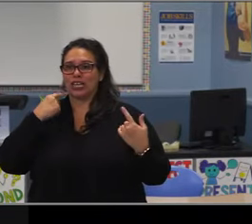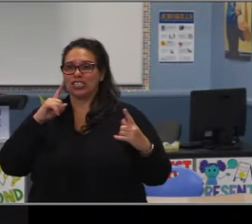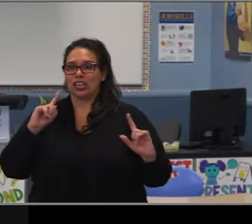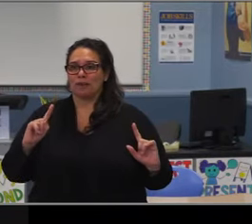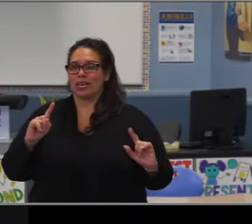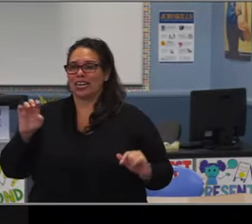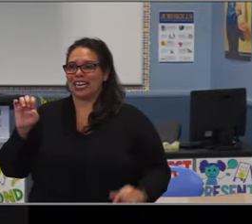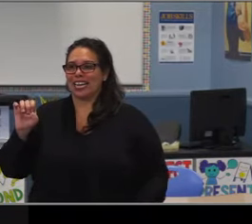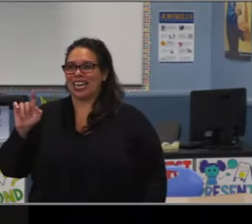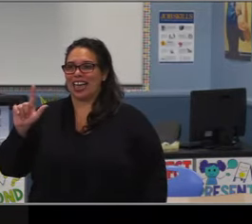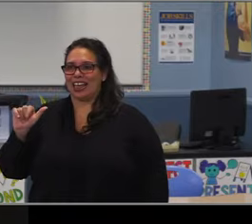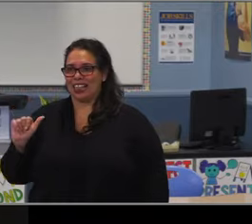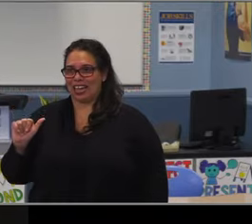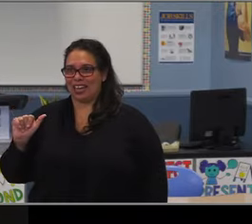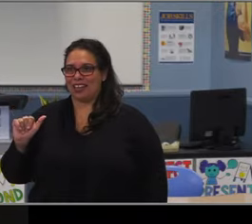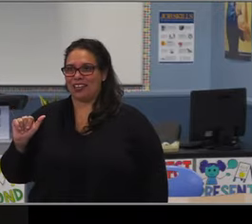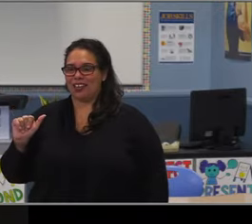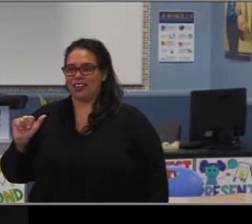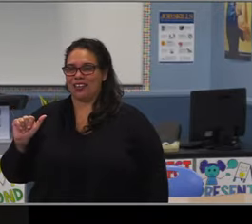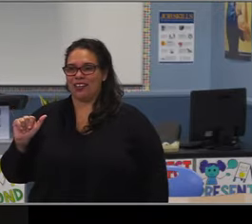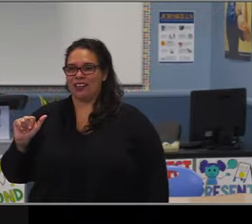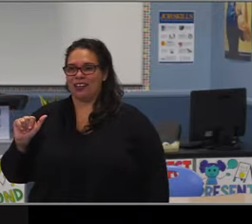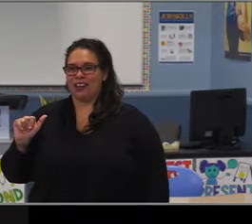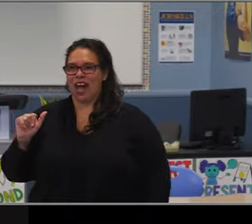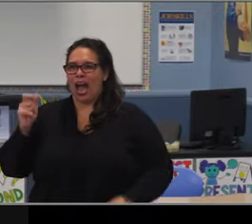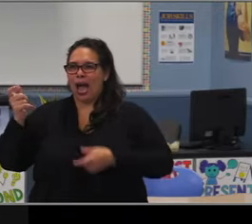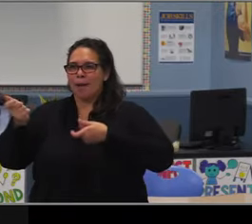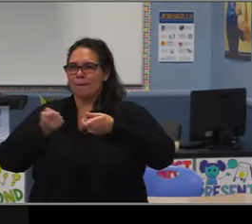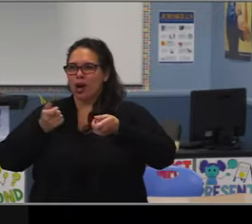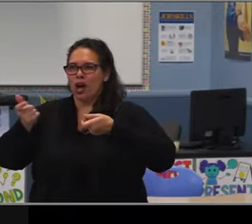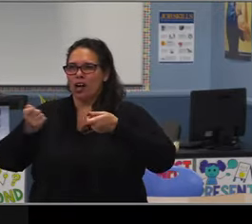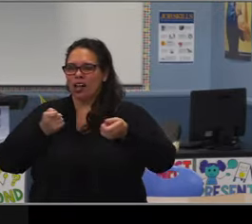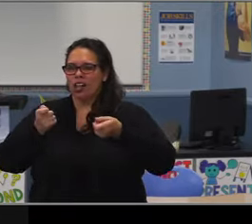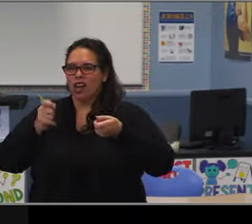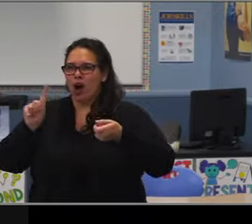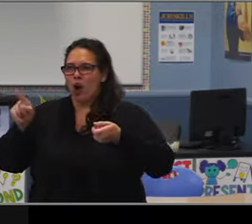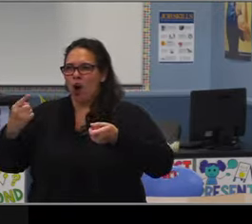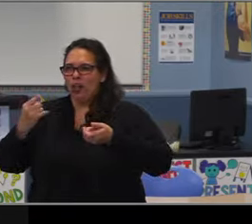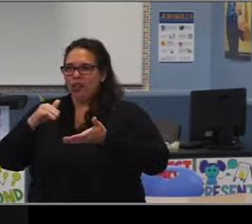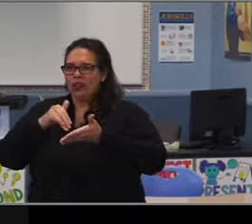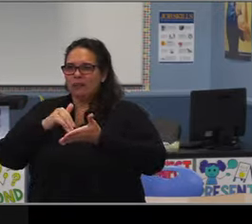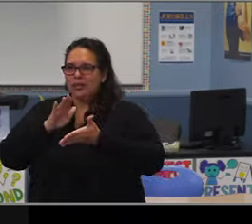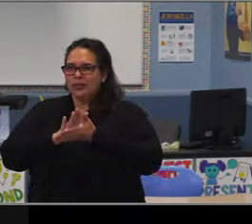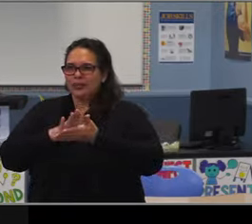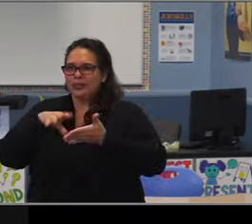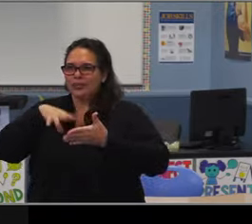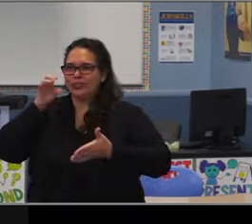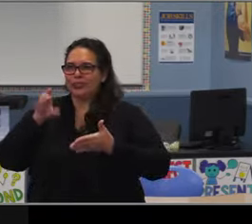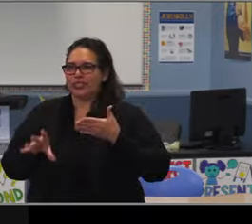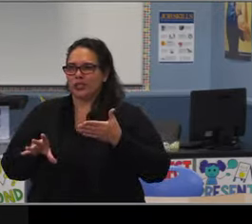that are teaching on their conference periods in K-8 schools than we do in middle school. And that's just once again,